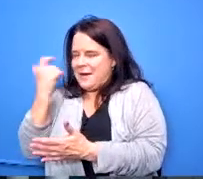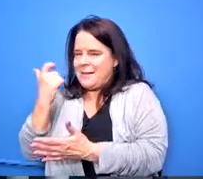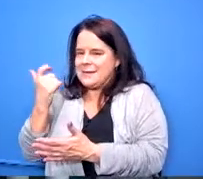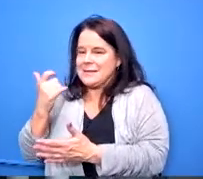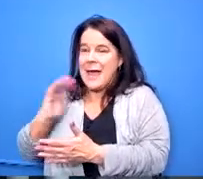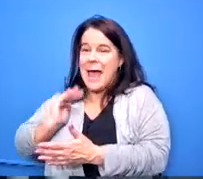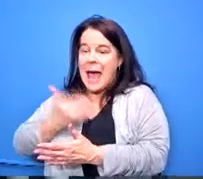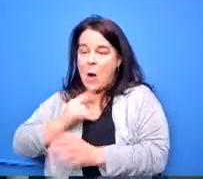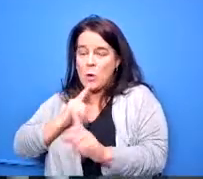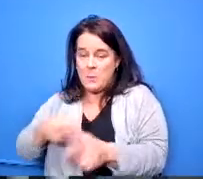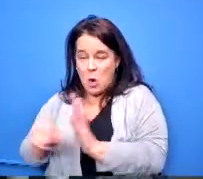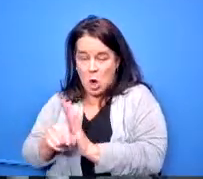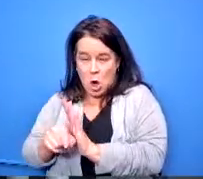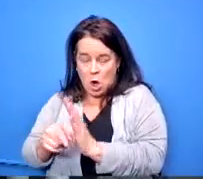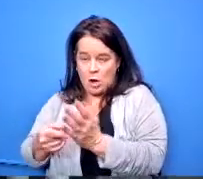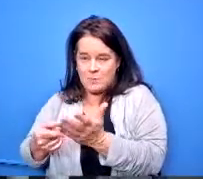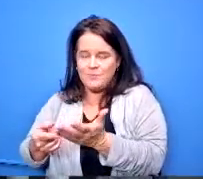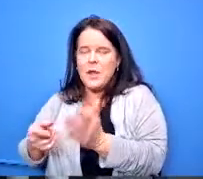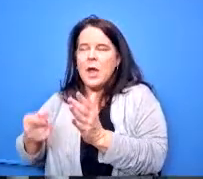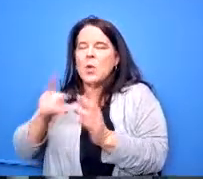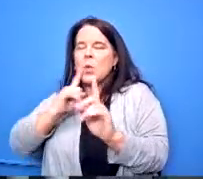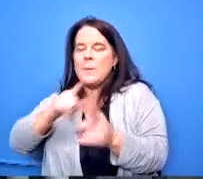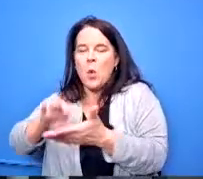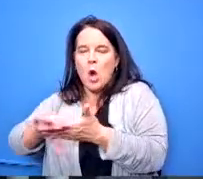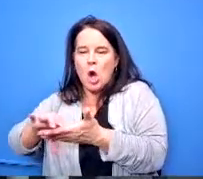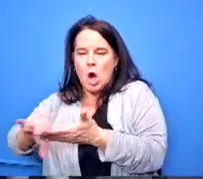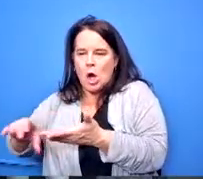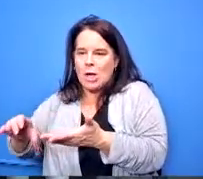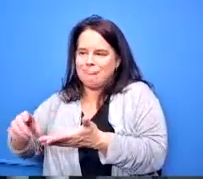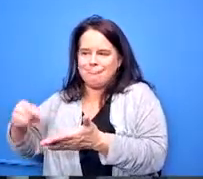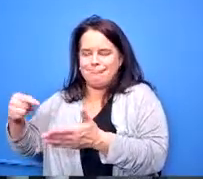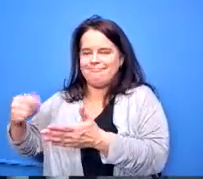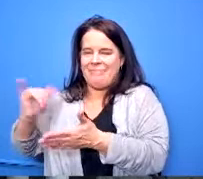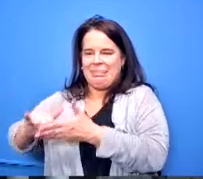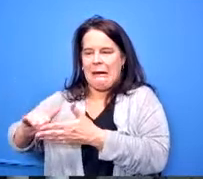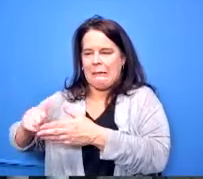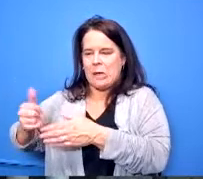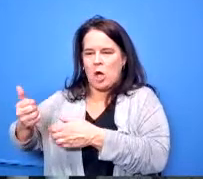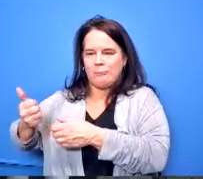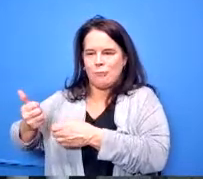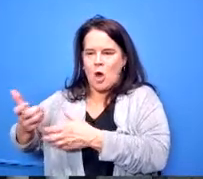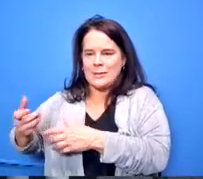want to hold kids hostage in programs that they don't want to participate in but sometimes you